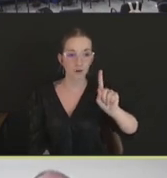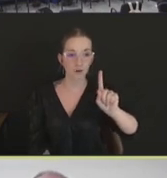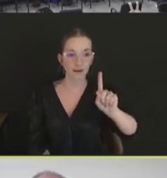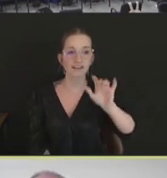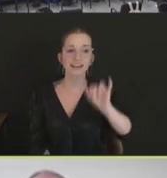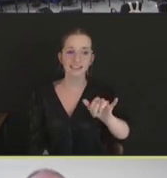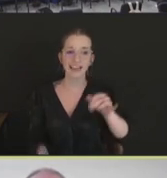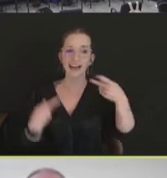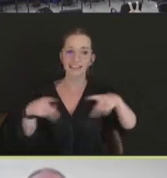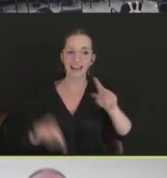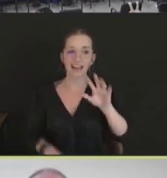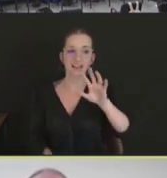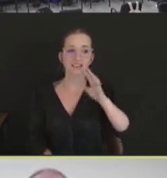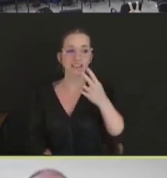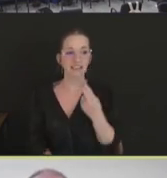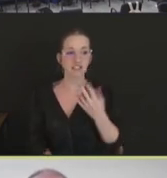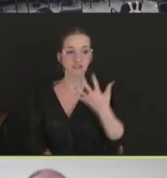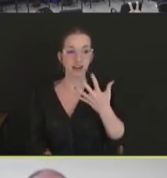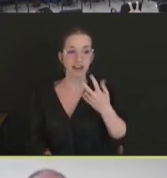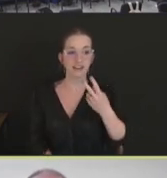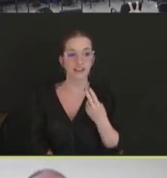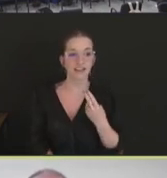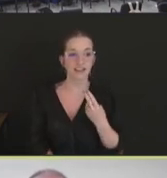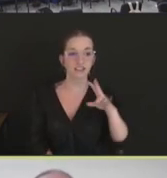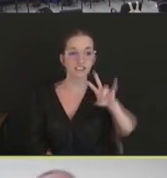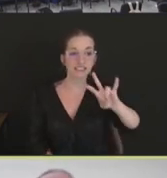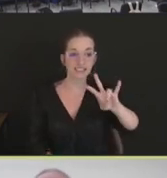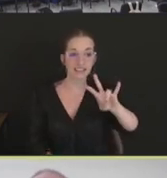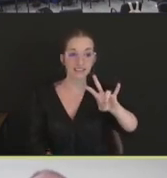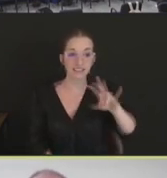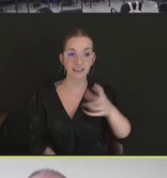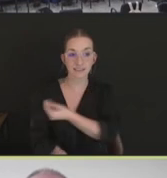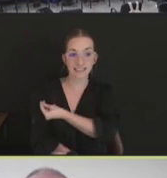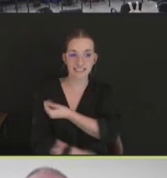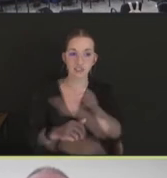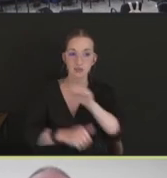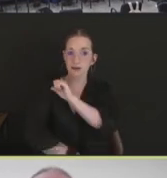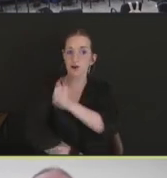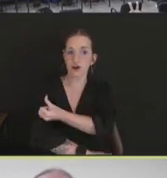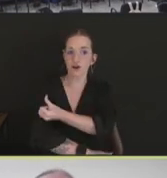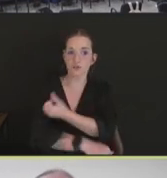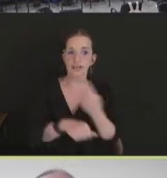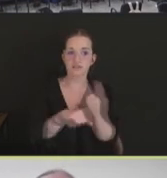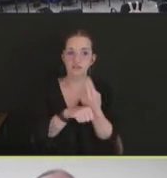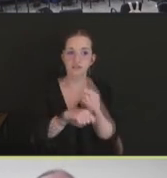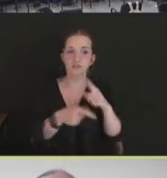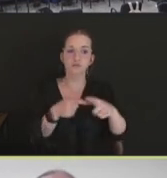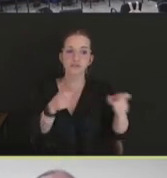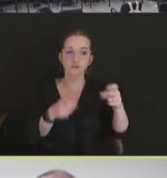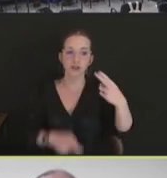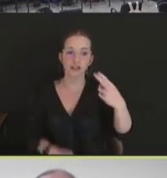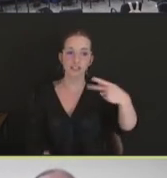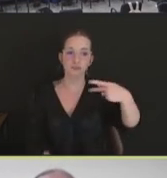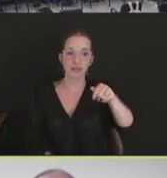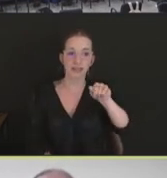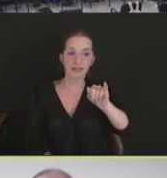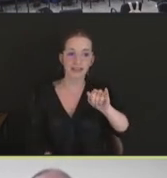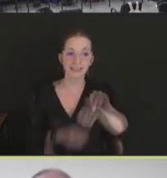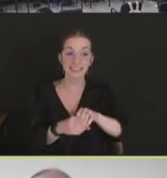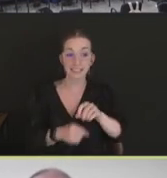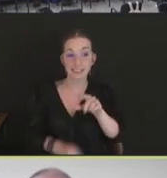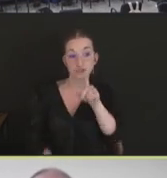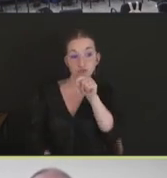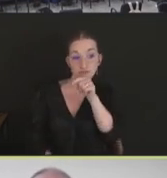be -- as a control for highly pathogenic avian influenza in poultry. And then, it lists a -- it